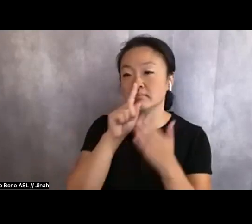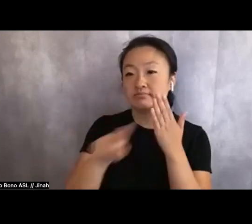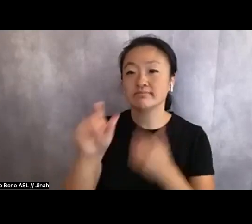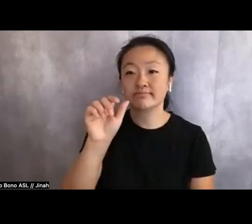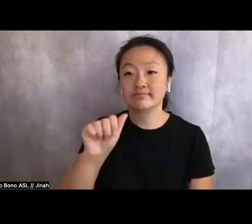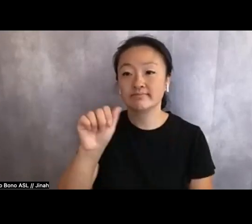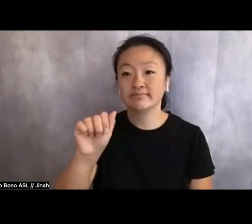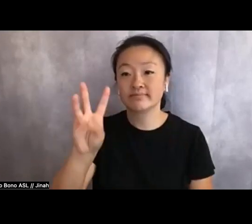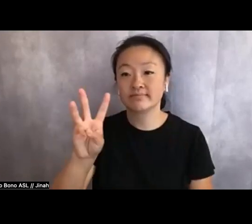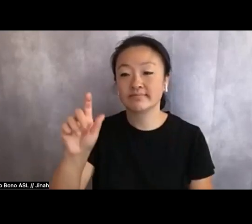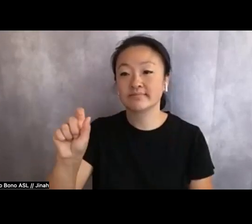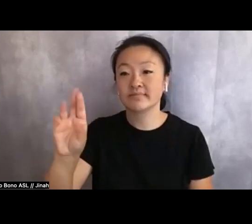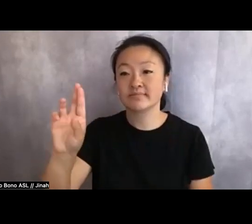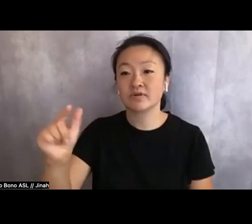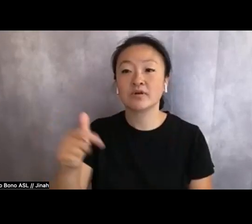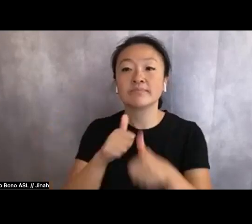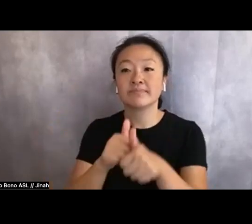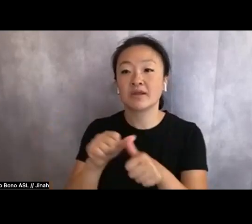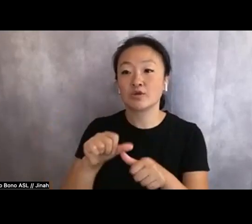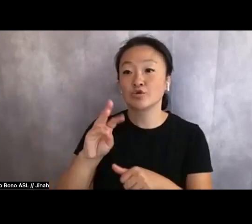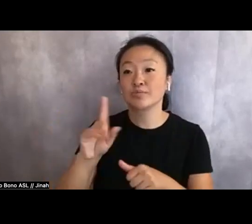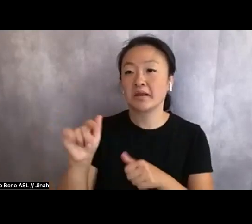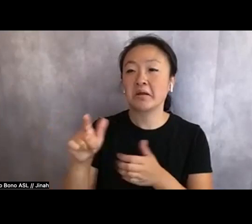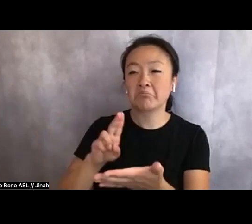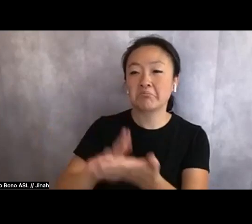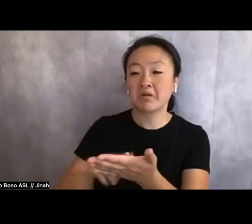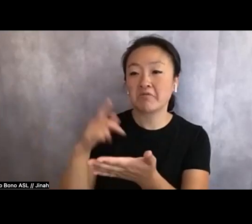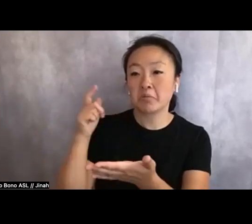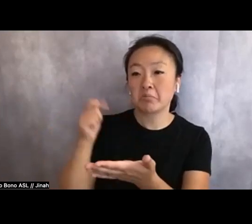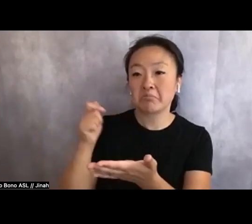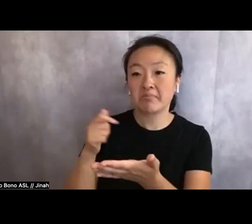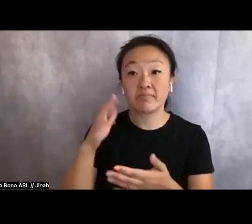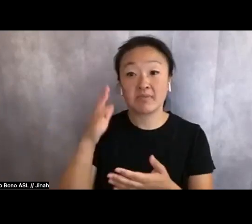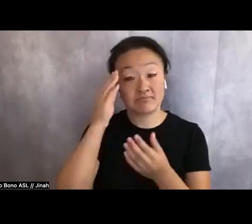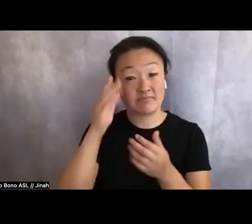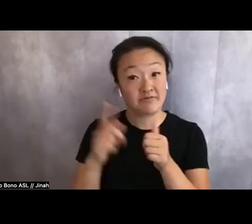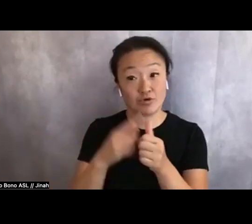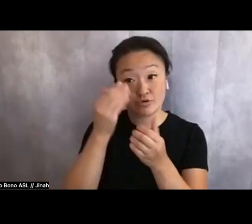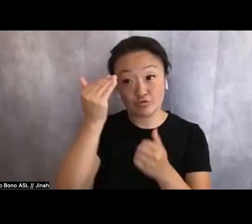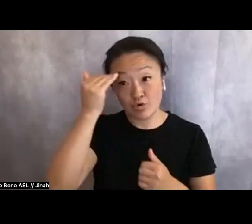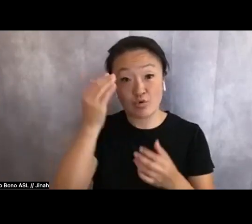on social media and sign up for our newsletter. You'll be the first to know about AAWW programs